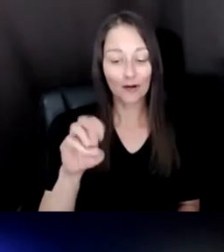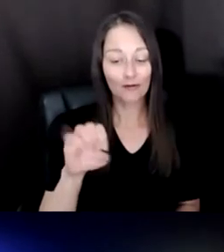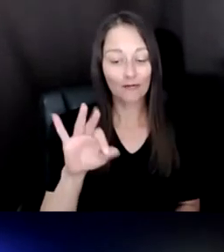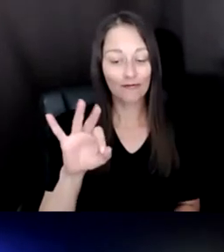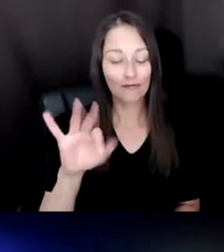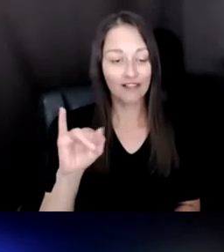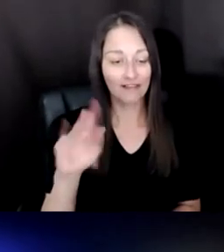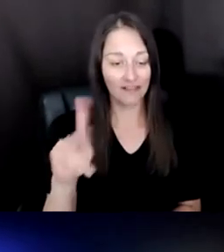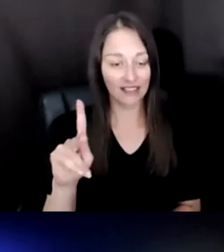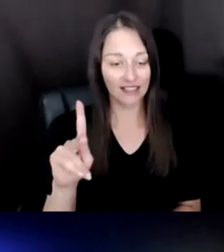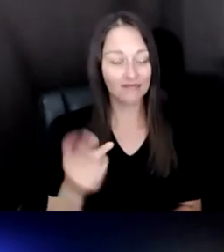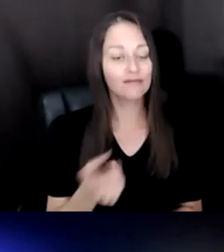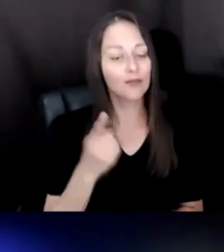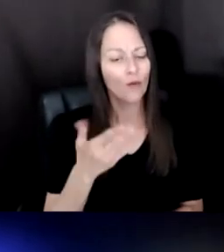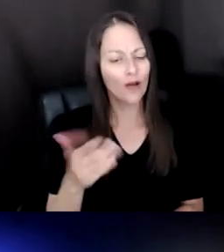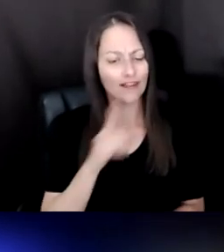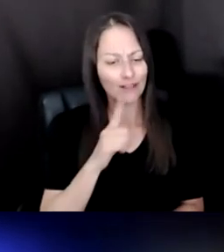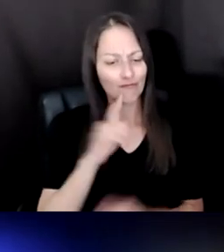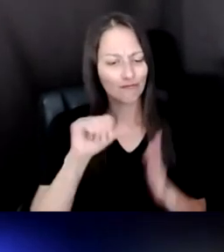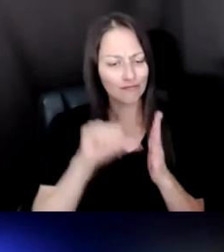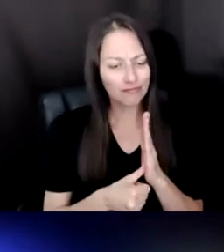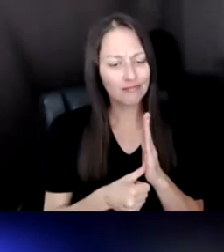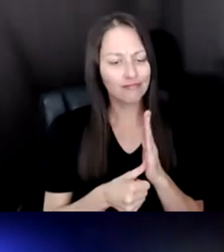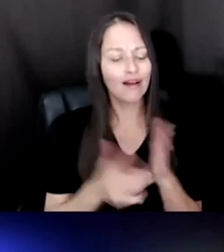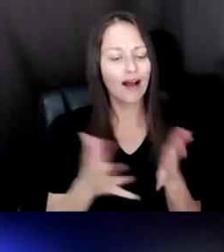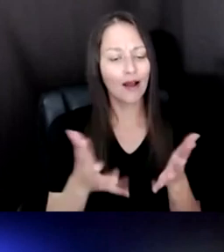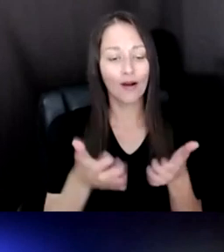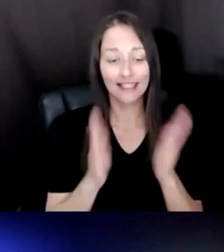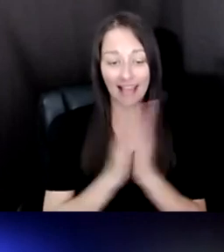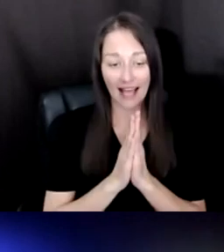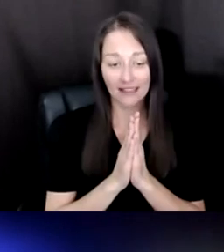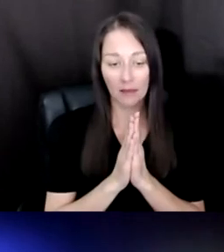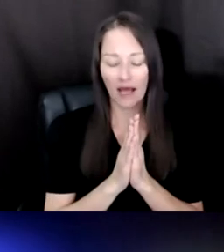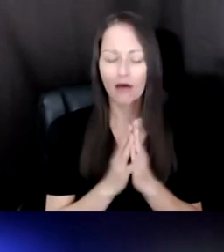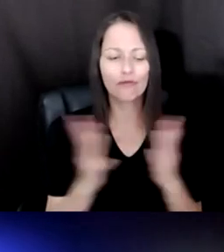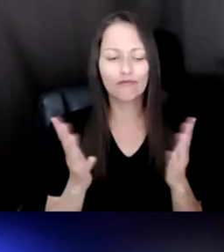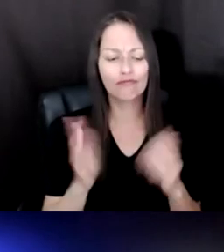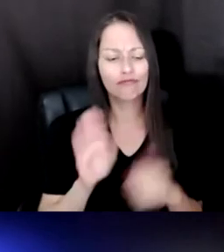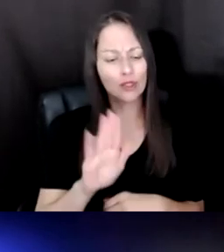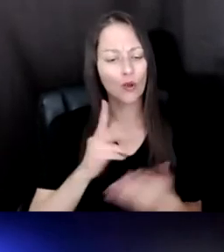IMPRESSED ME THAT I WANTED TO ASK ABOUT WAS THE FACT THAT YOUR PROJECT AT THE L.A. PHILHARMONIC